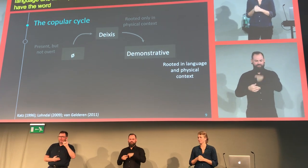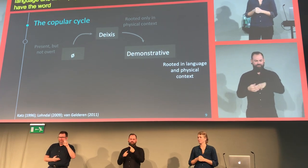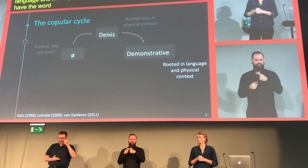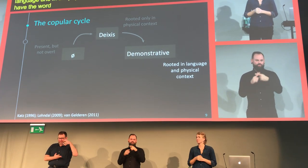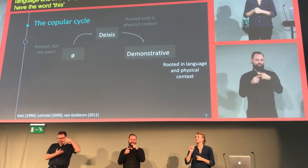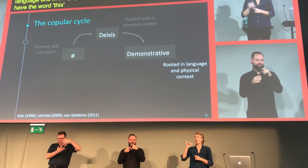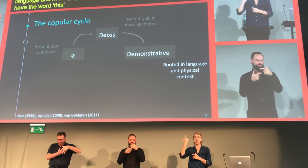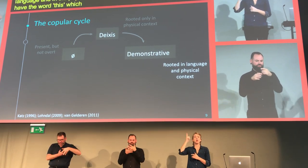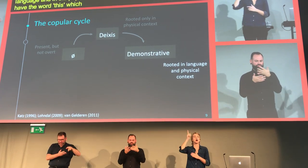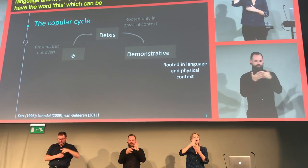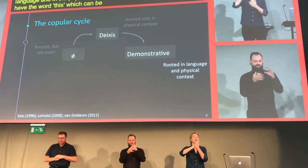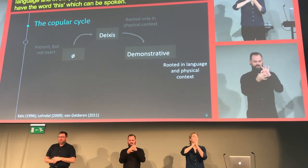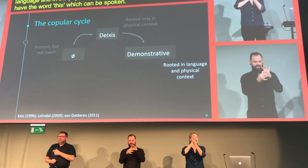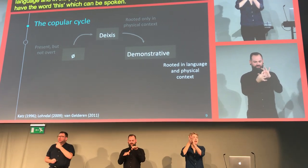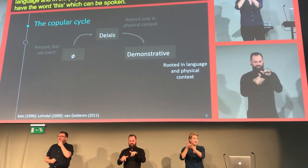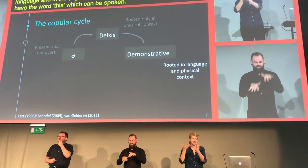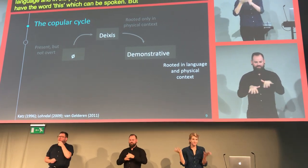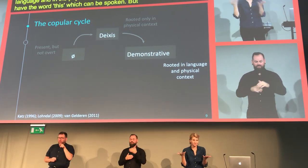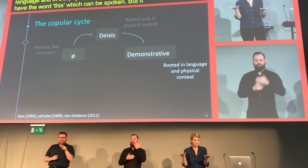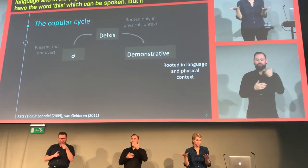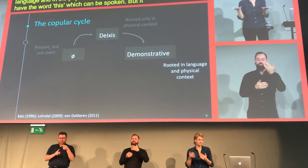necessarily pertain to a physical context.